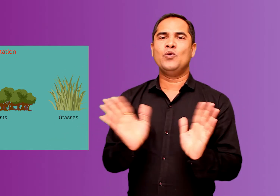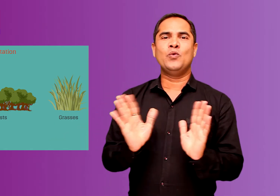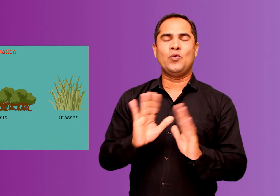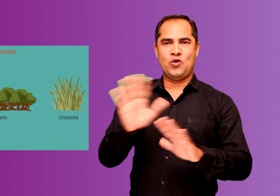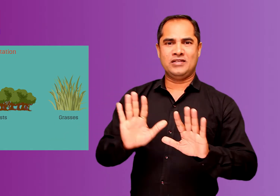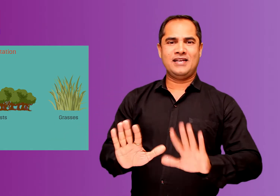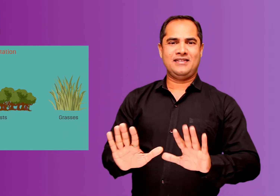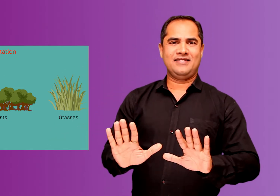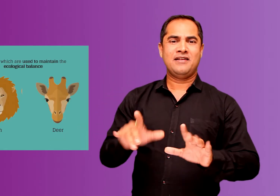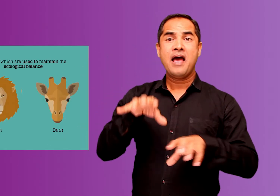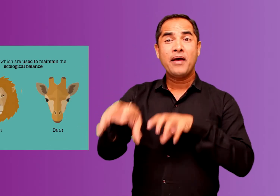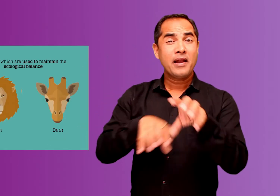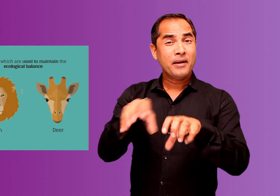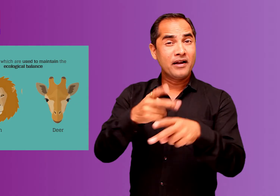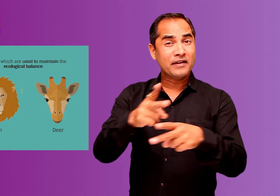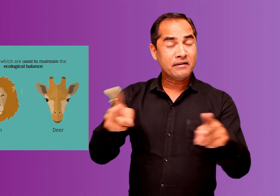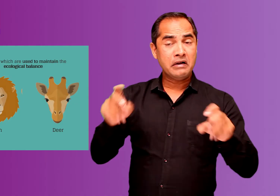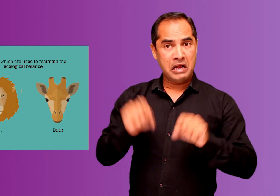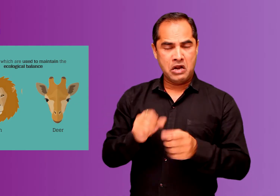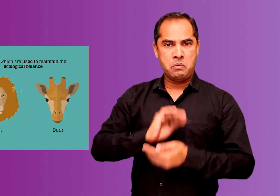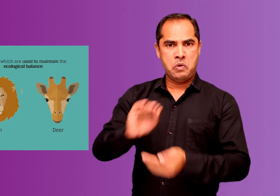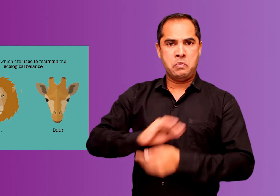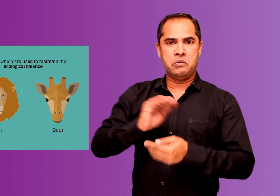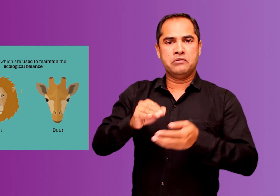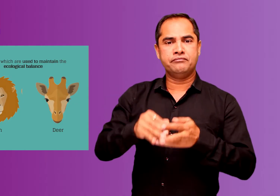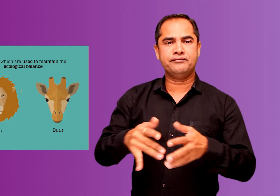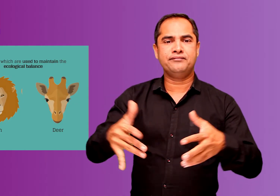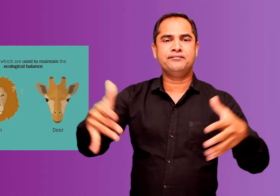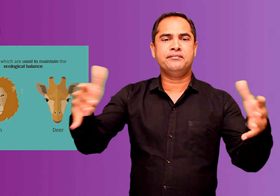Wild life can also be replenished.